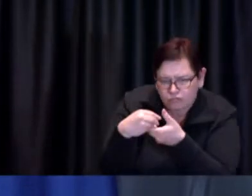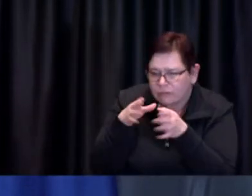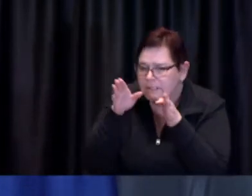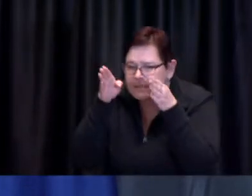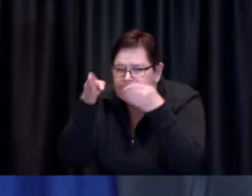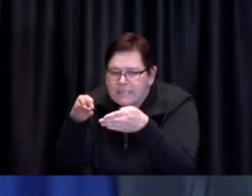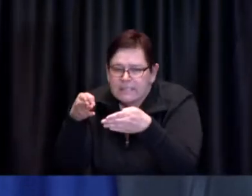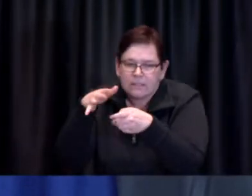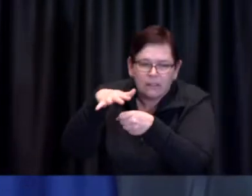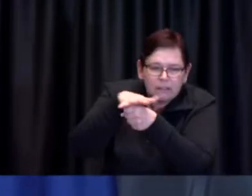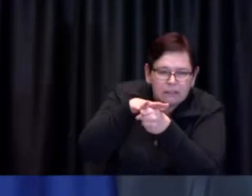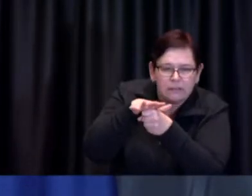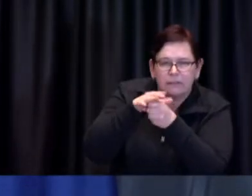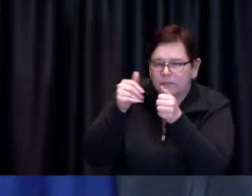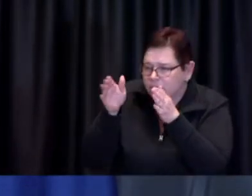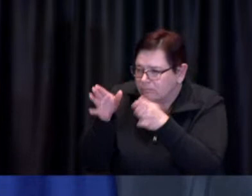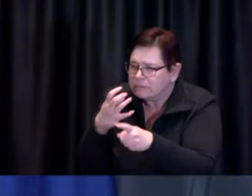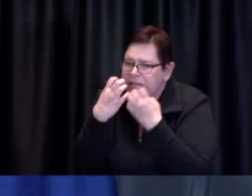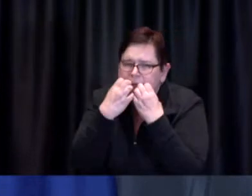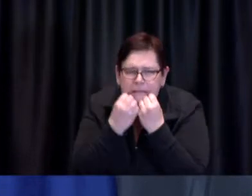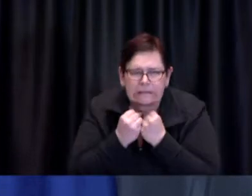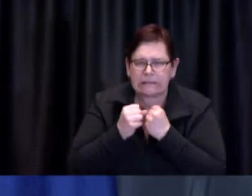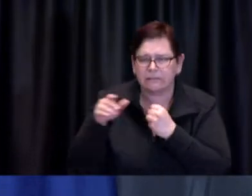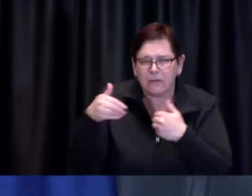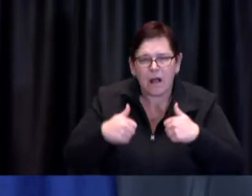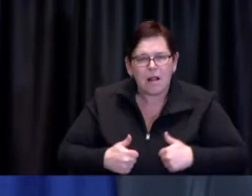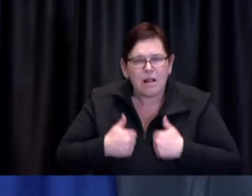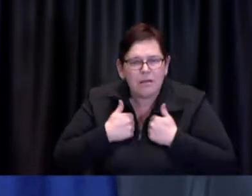in every single neighbourhood without exception.